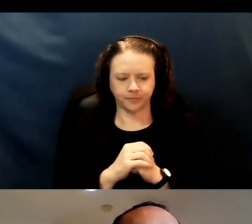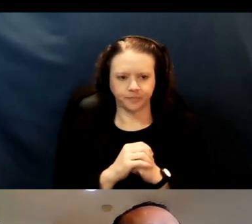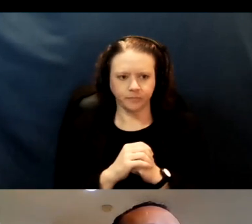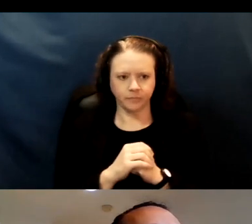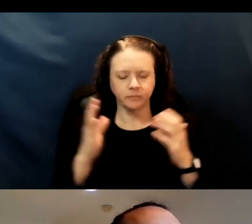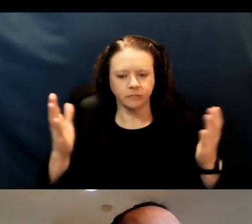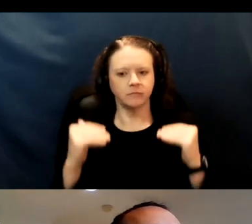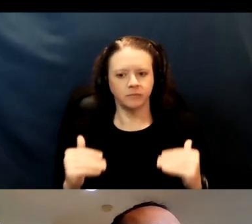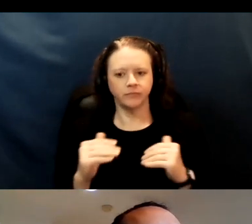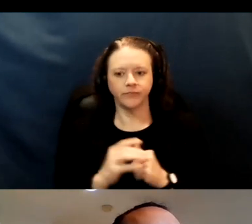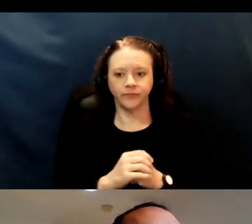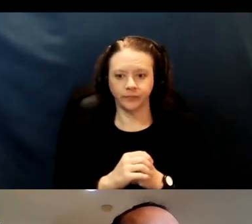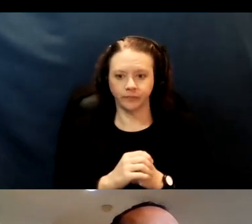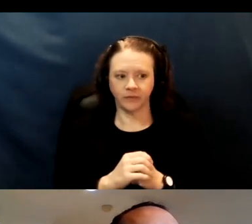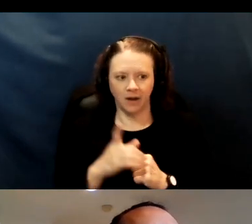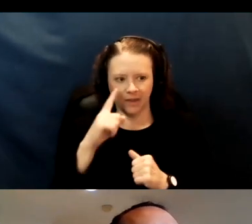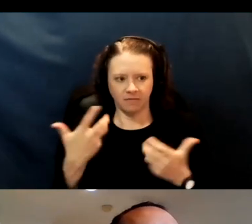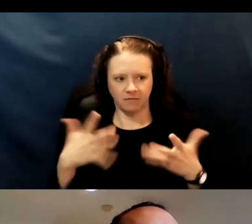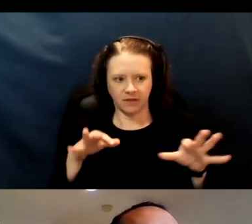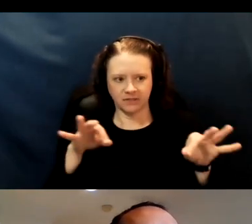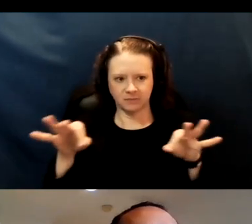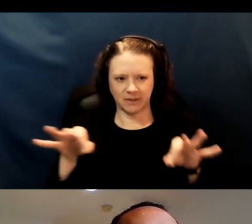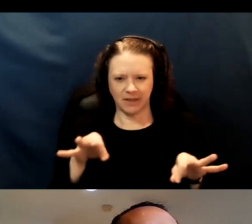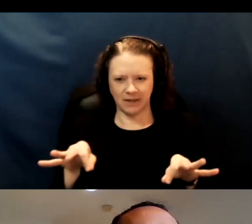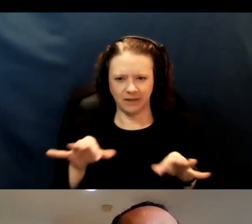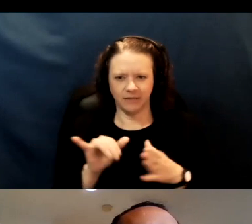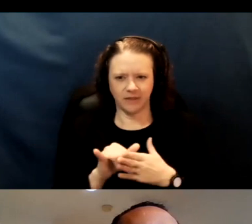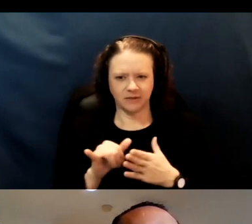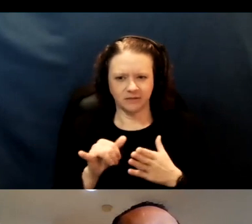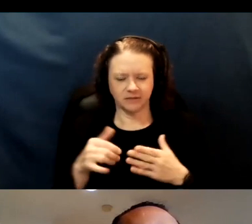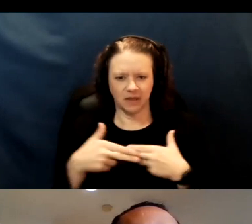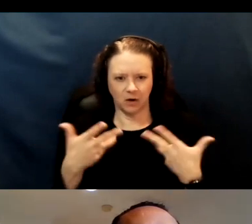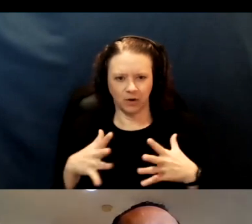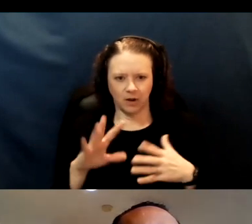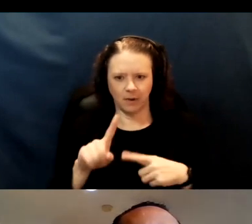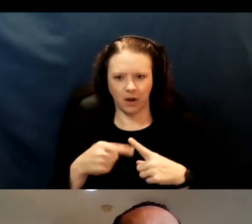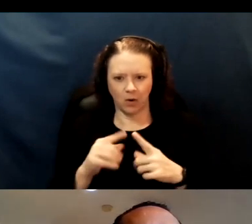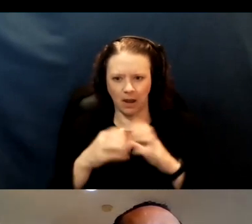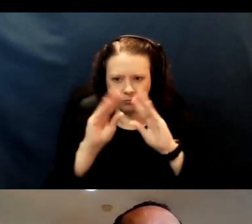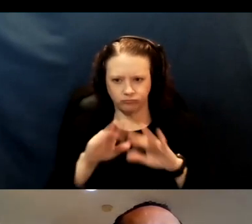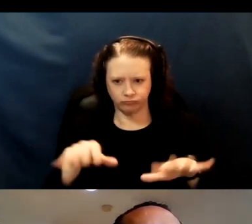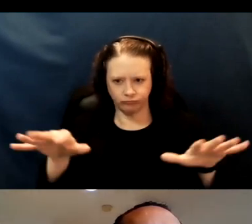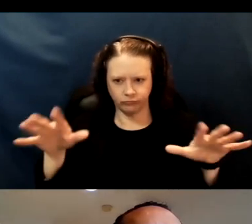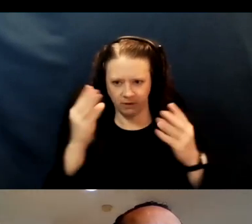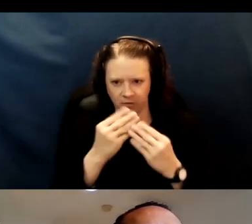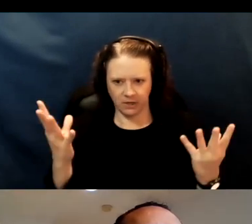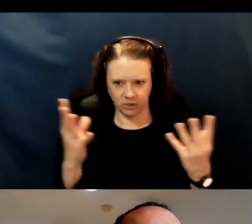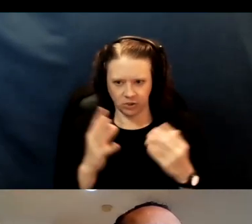I think I've gone over this slide on getting the word out already in some detail.